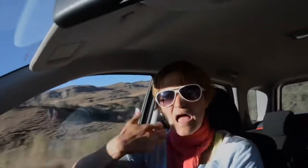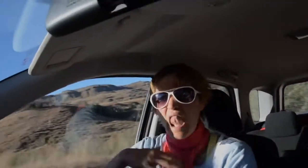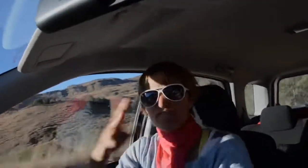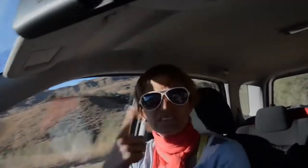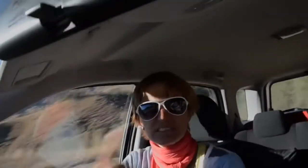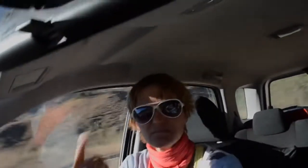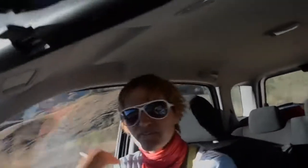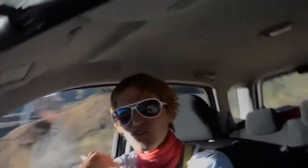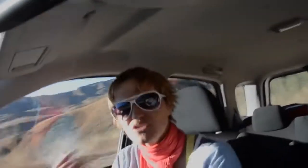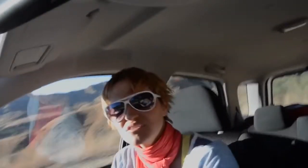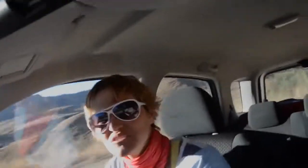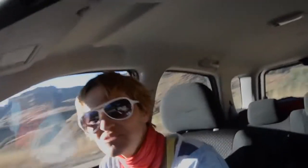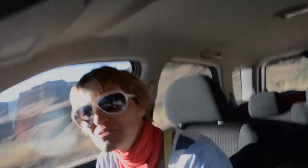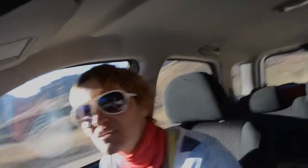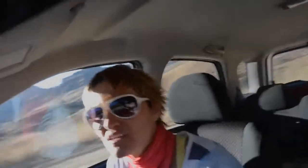Not a sight I have seen before.